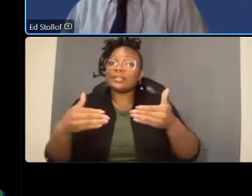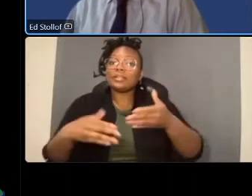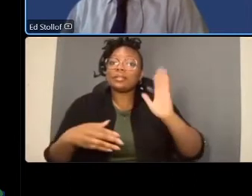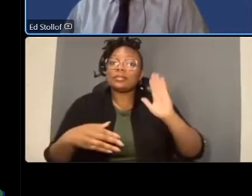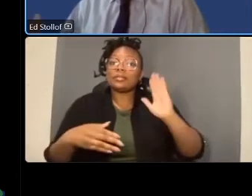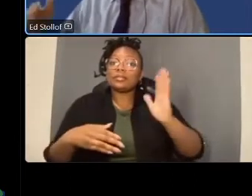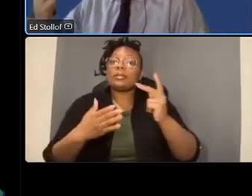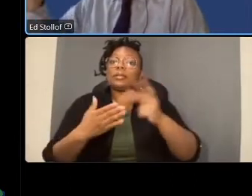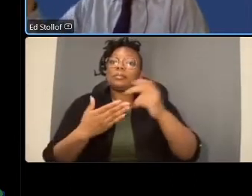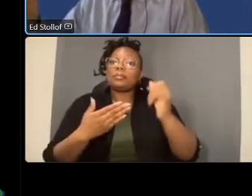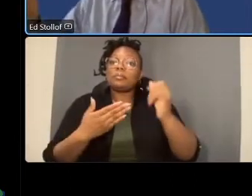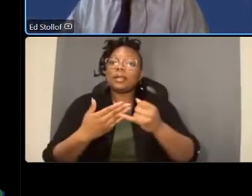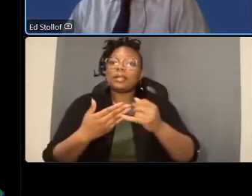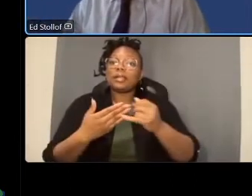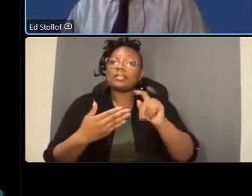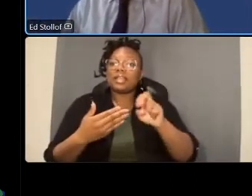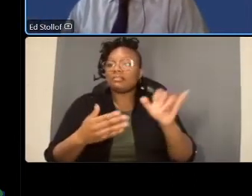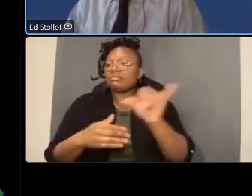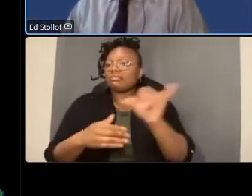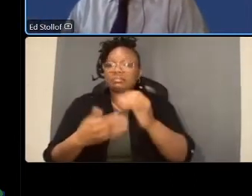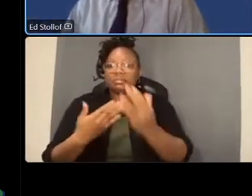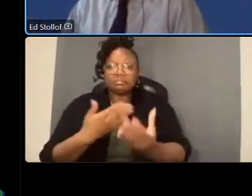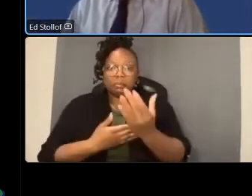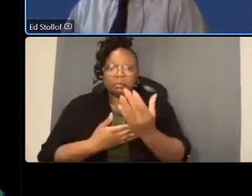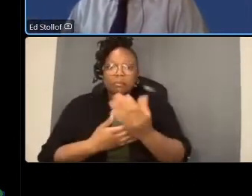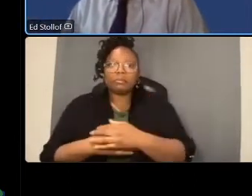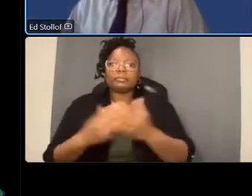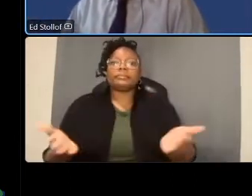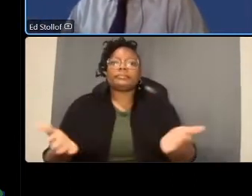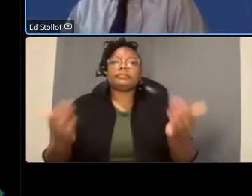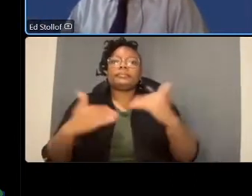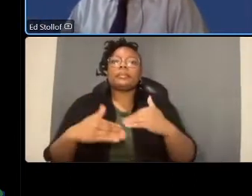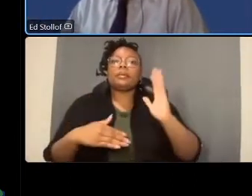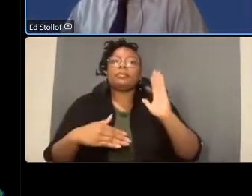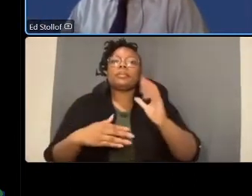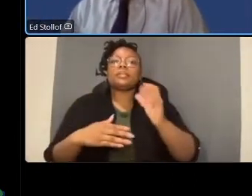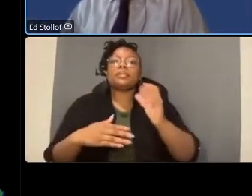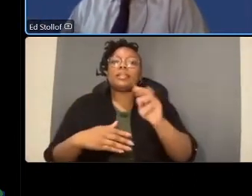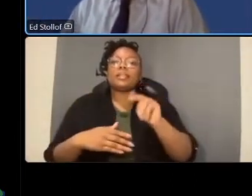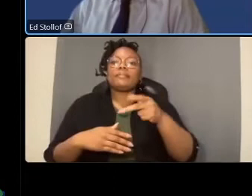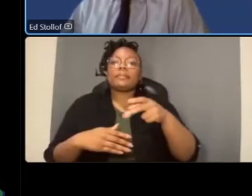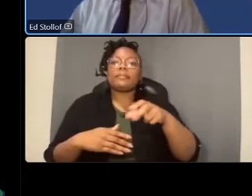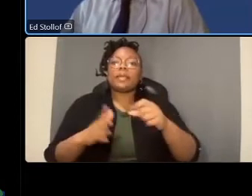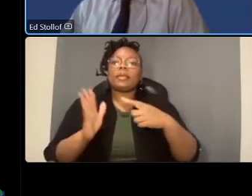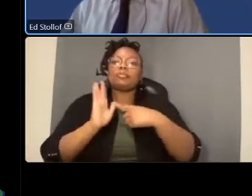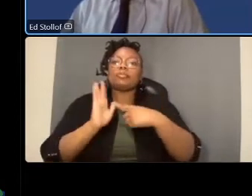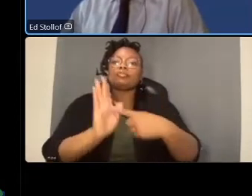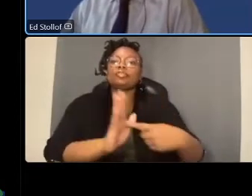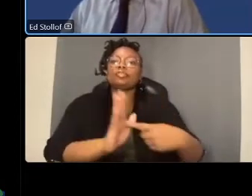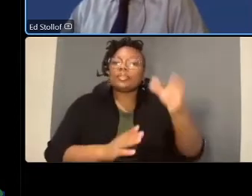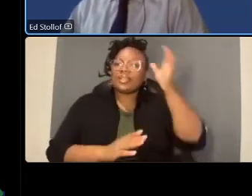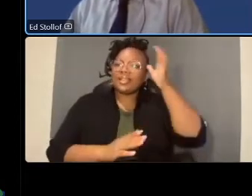status like we're having this morning we'll present 11 maps that show the concept design will